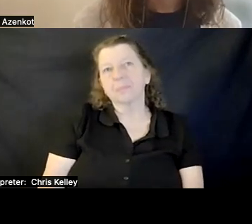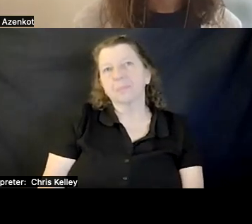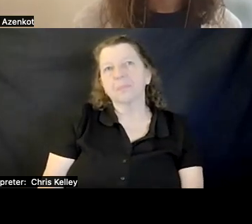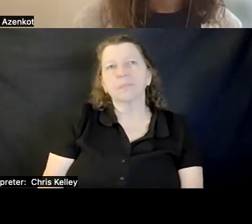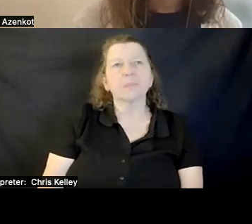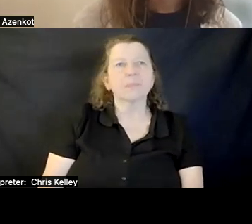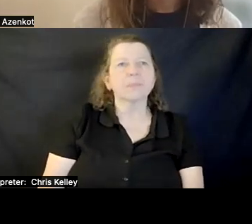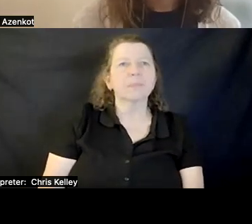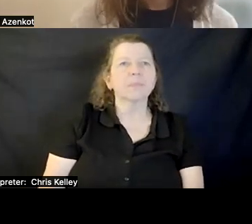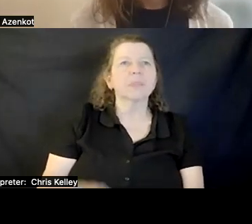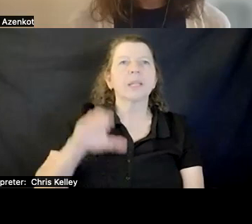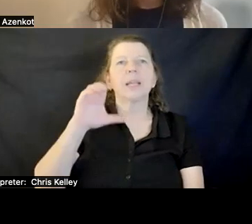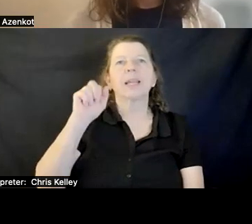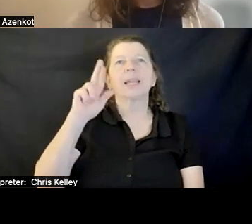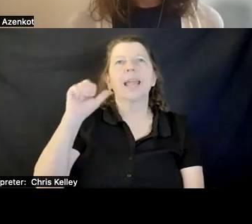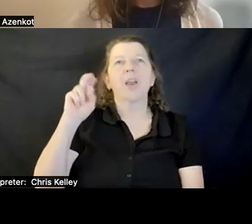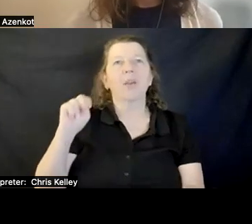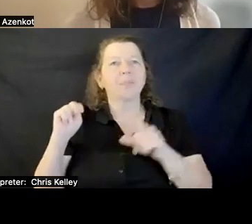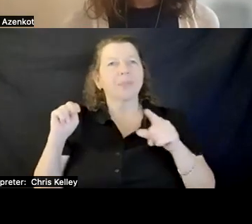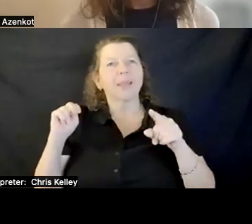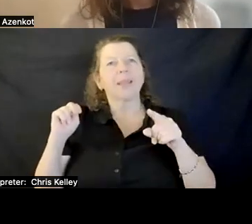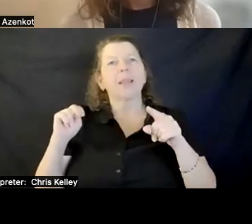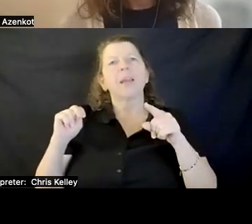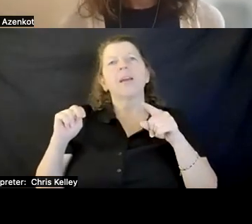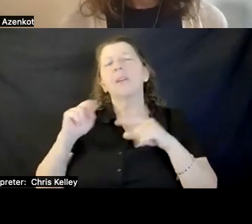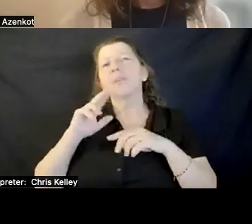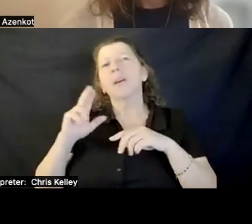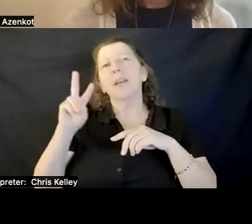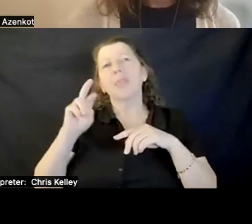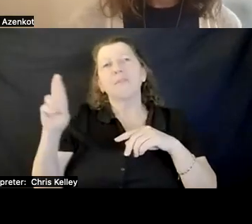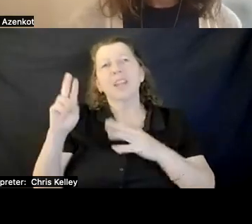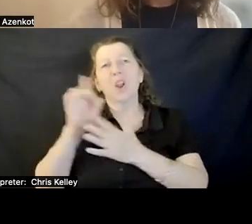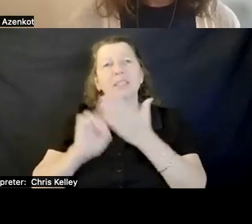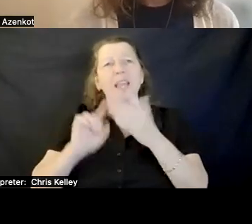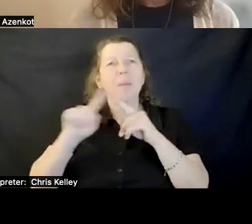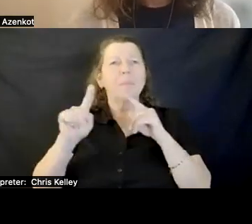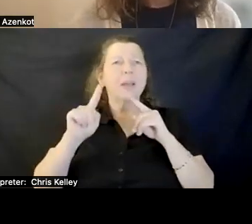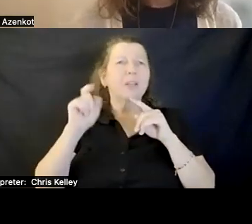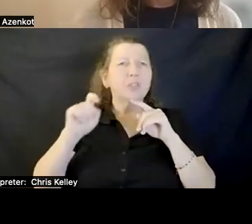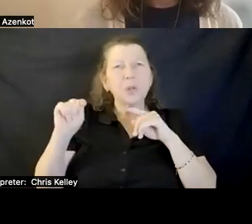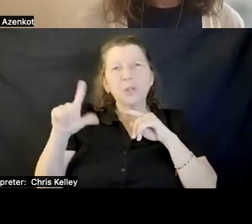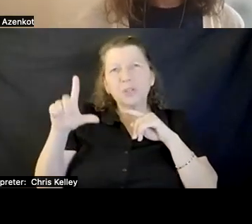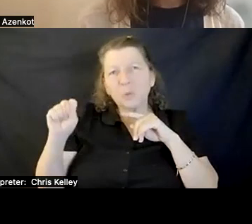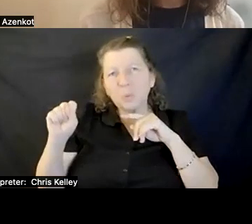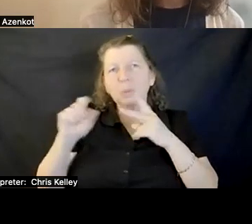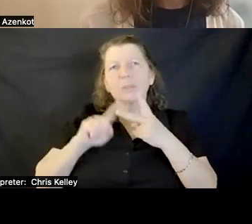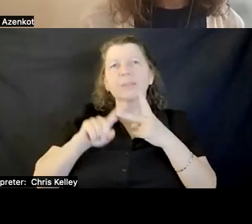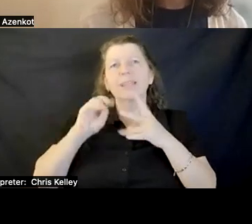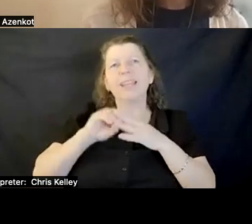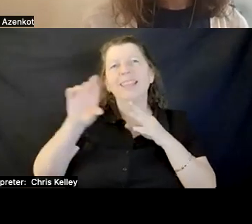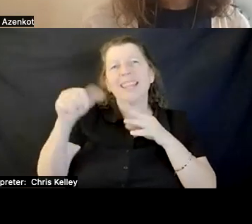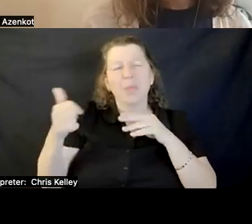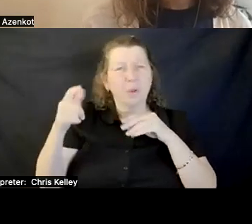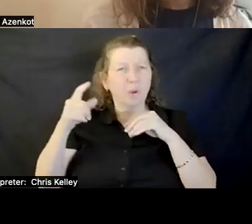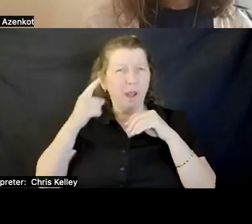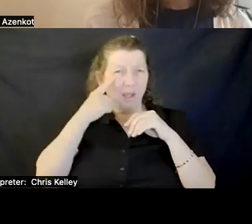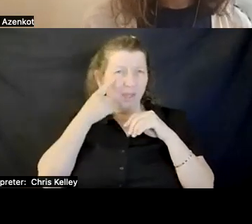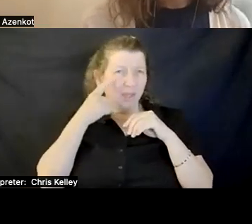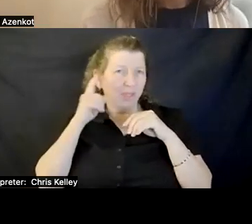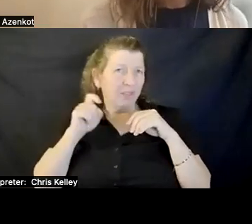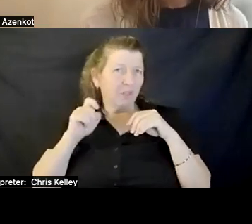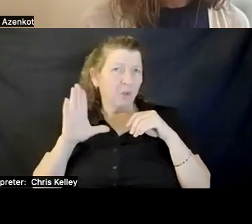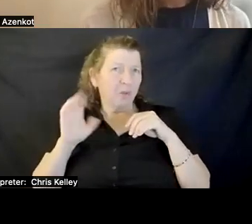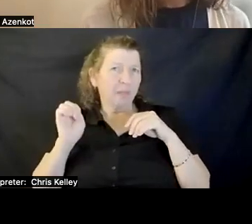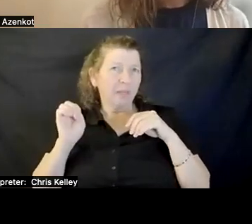SHOULDN'T TOOLS LIKE UNREAL AND ALL THE OTHERS, SHOULDN'T THEY PROVIDE SOLUTIONS FOR THAT?